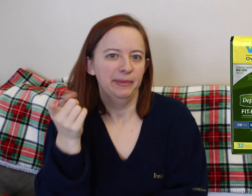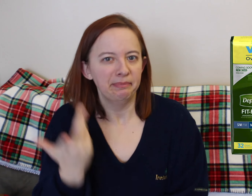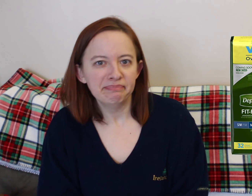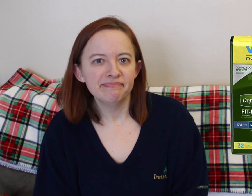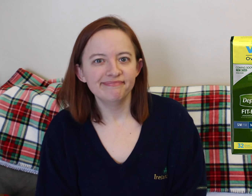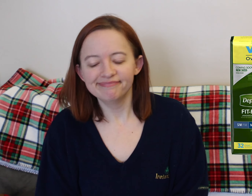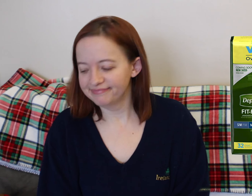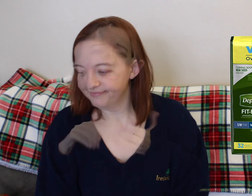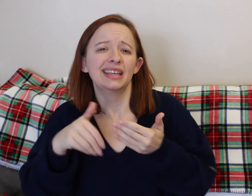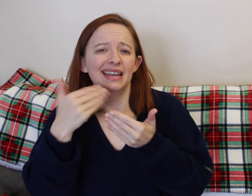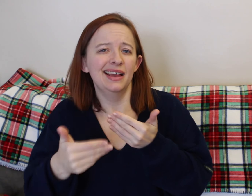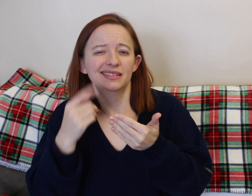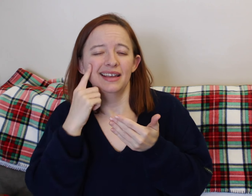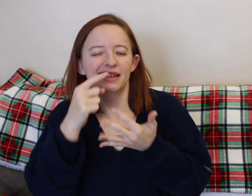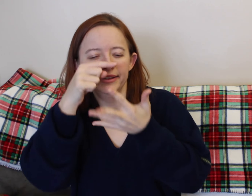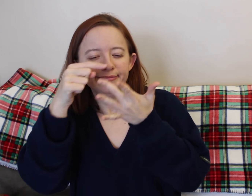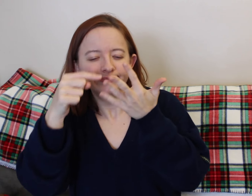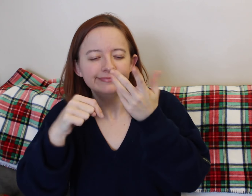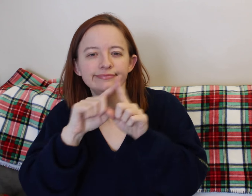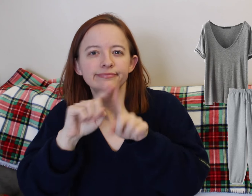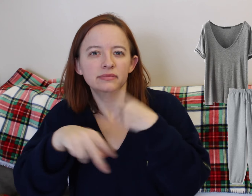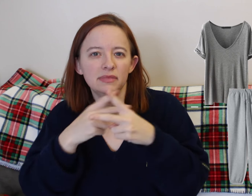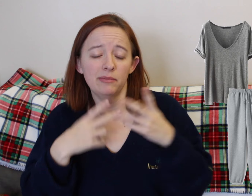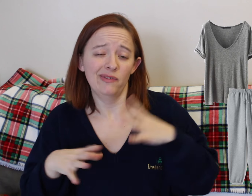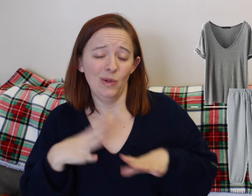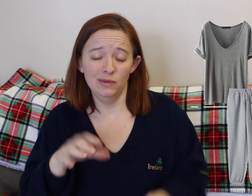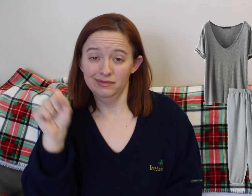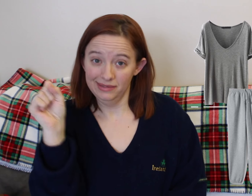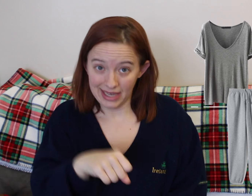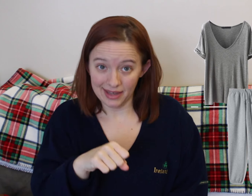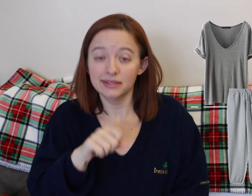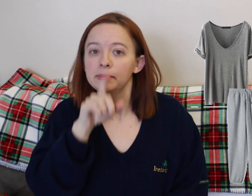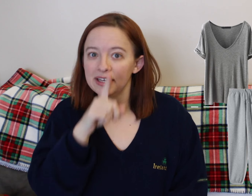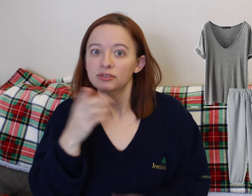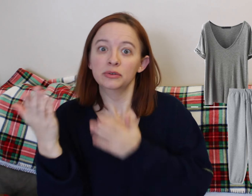So if that's you, bring adult diapers with you. It just kind of envelops you better I guess. I don't know.